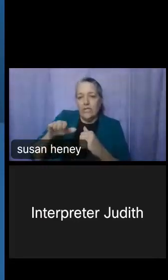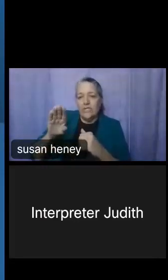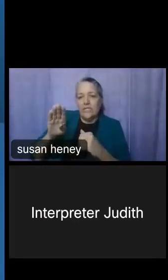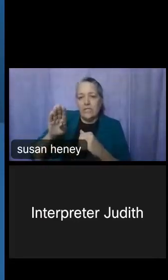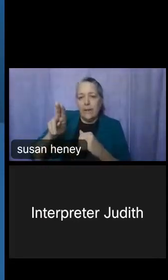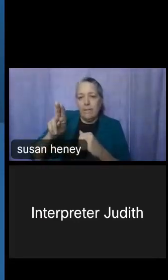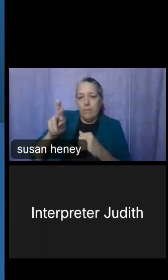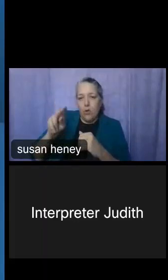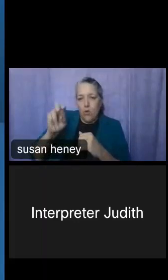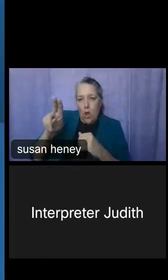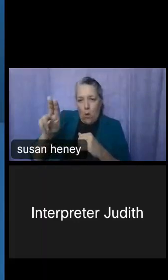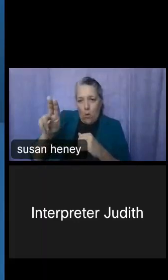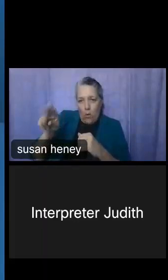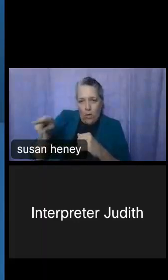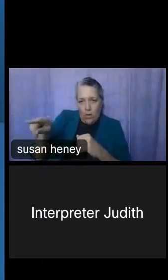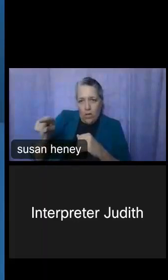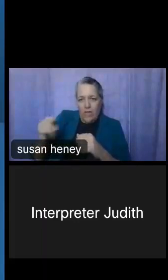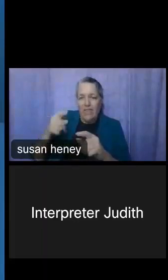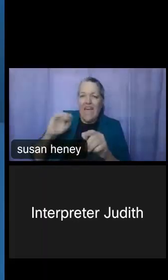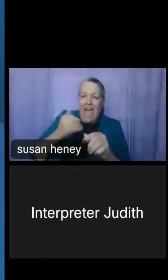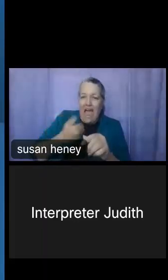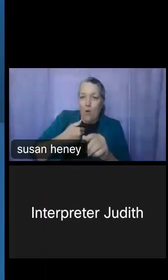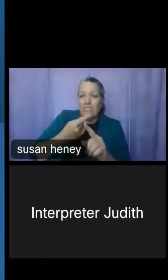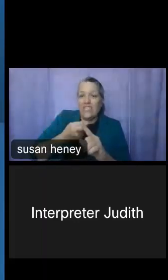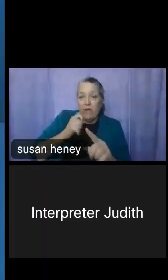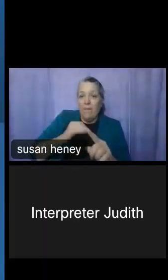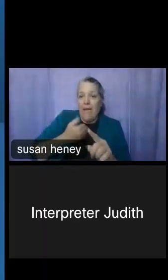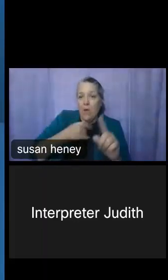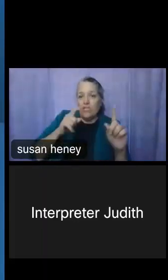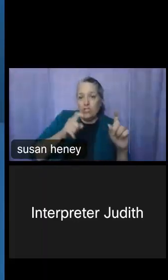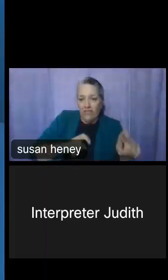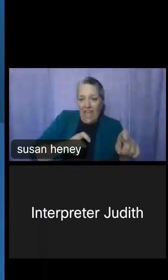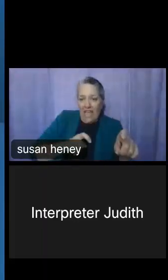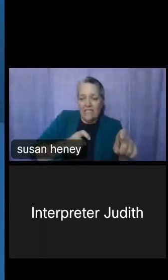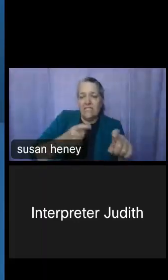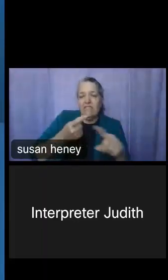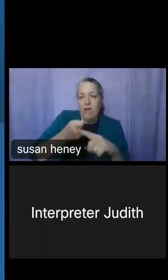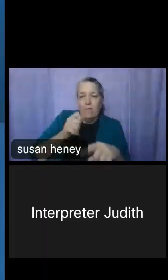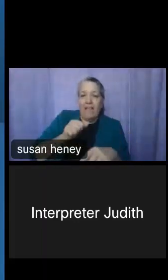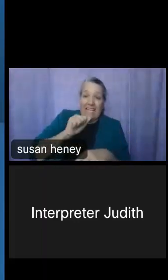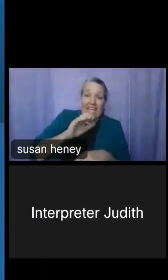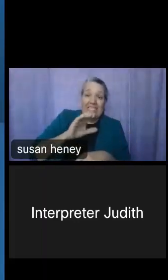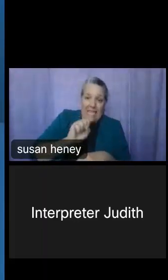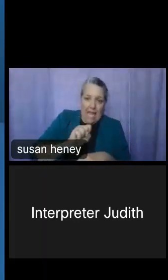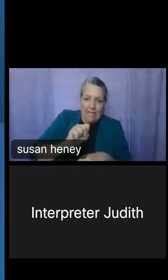surveys for what we were showing you with ACS. As I noted, we do work with HUD on one,